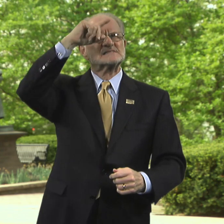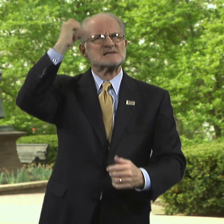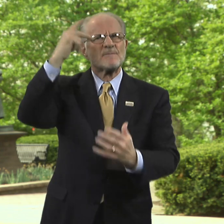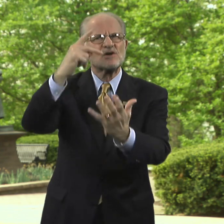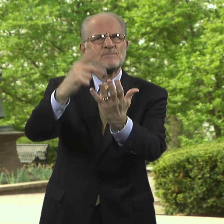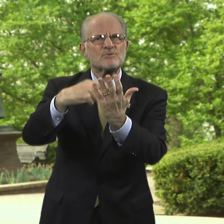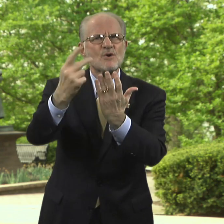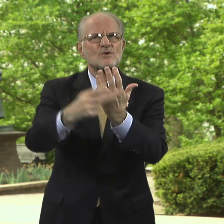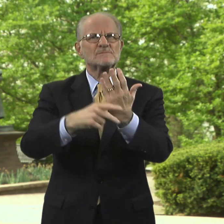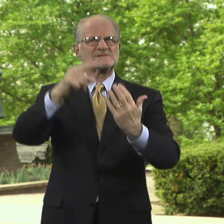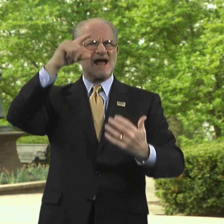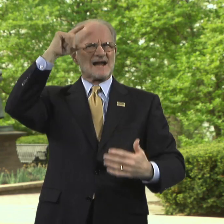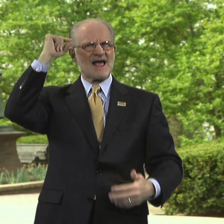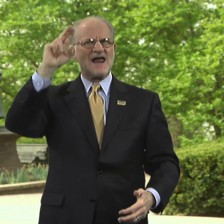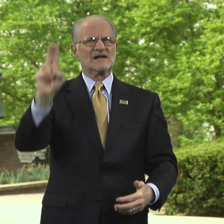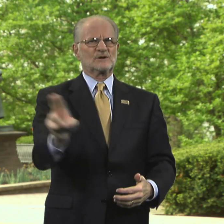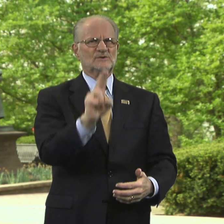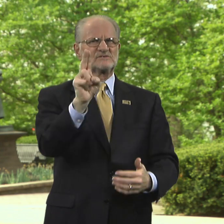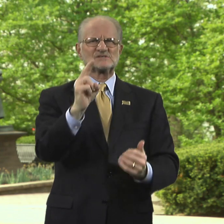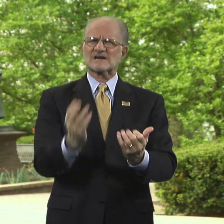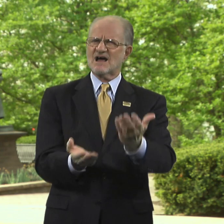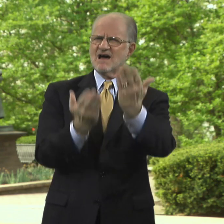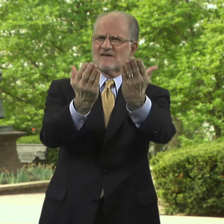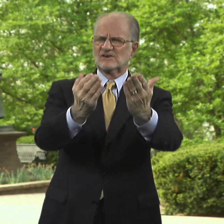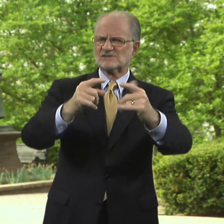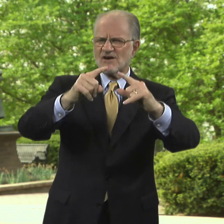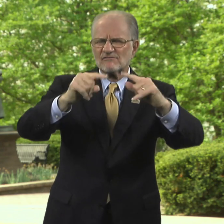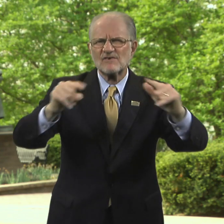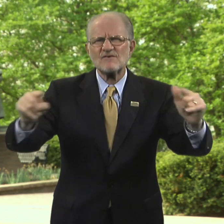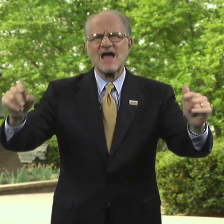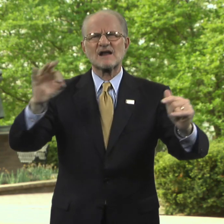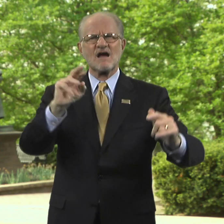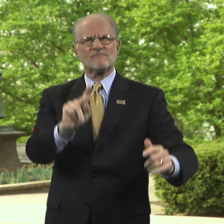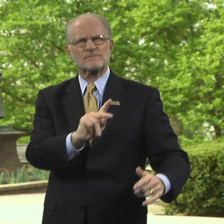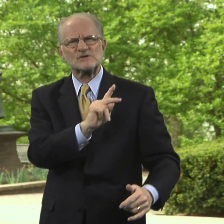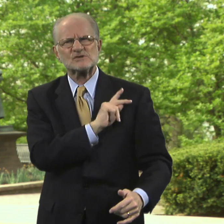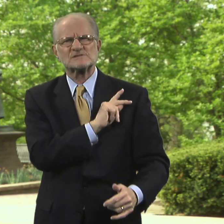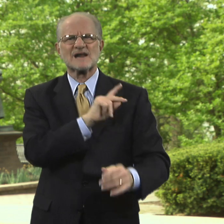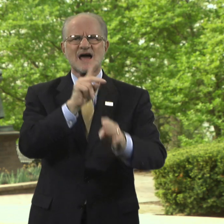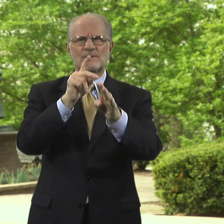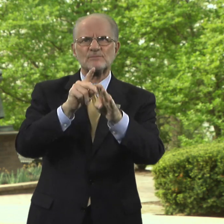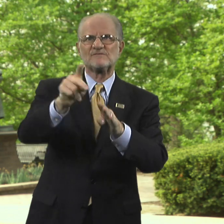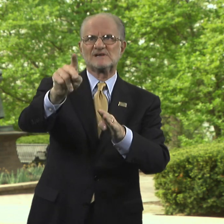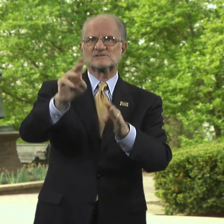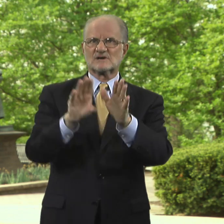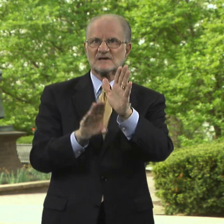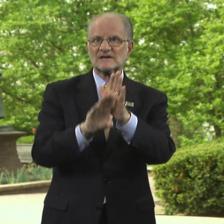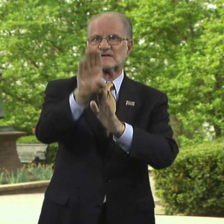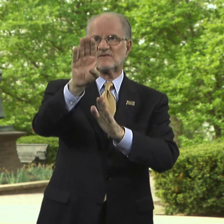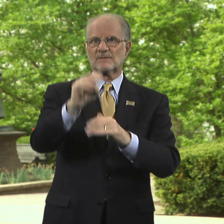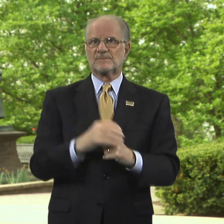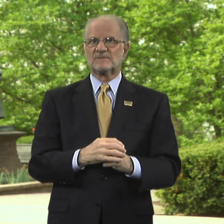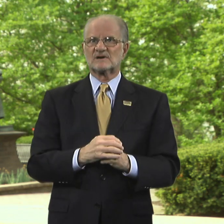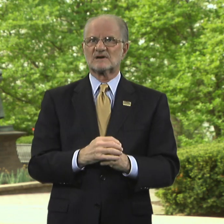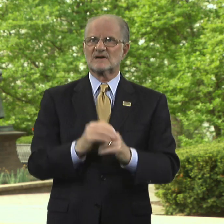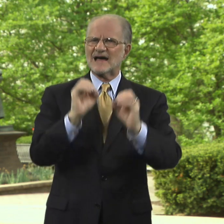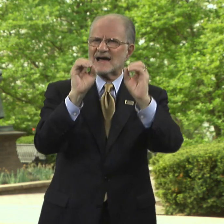Summer Programs at Gallaudet University offers a variety of personal and professional development,